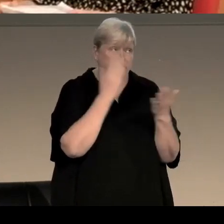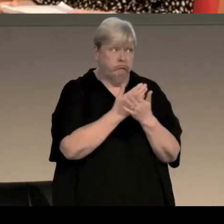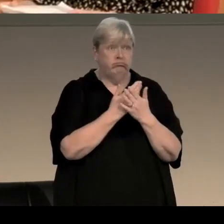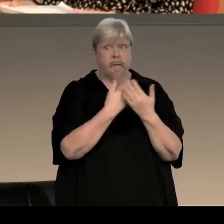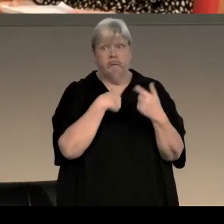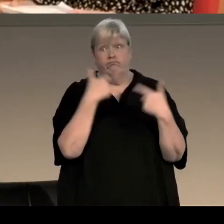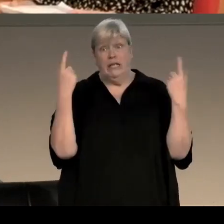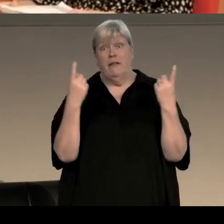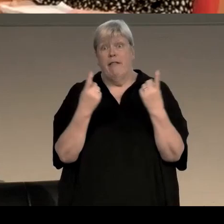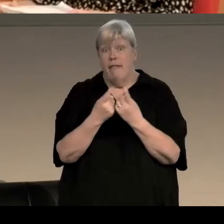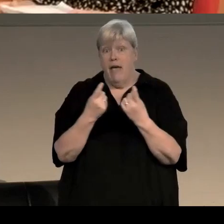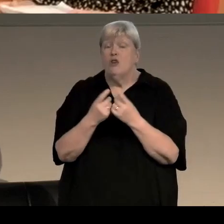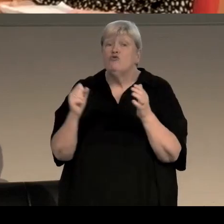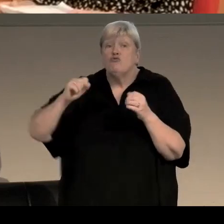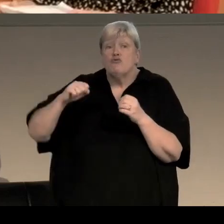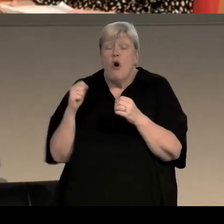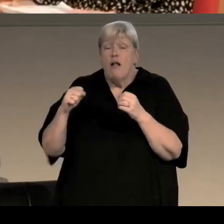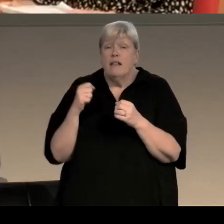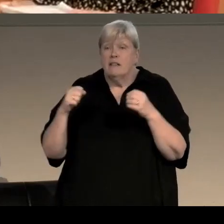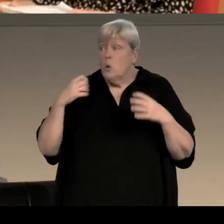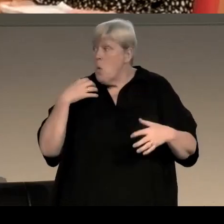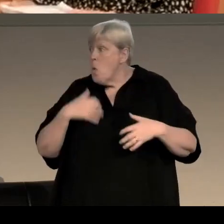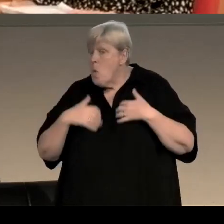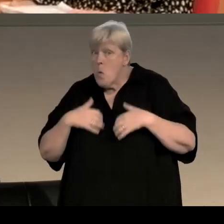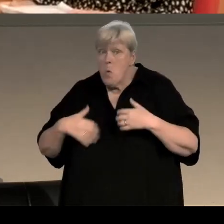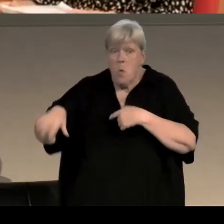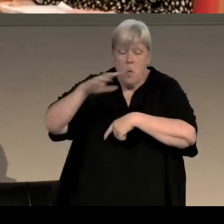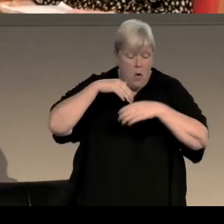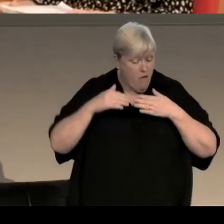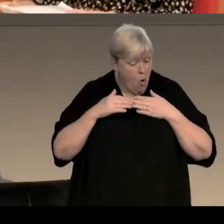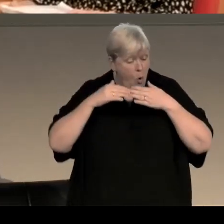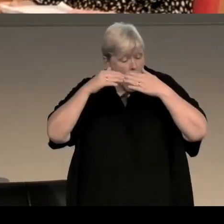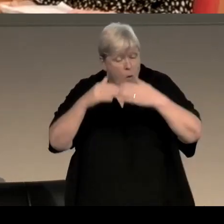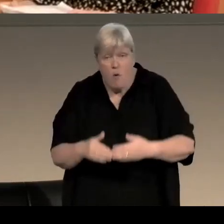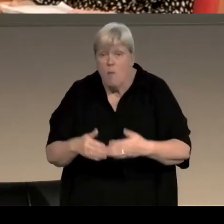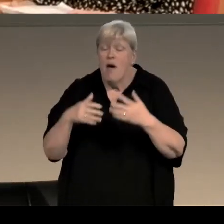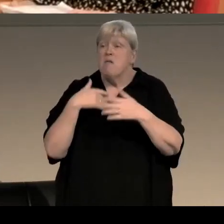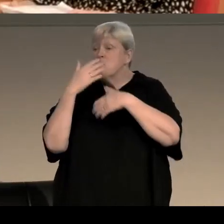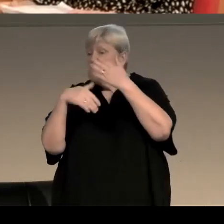and it energised the whole forward movement of a national